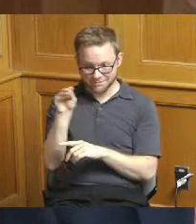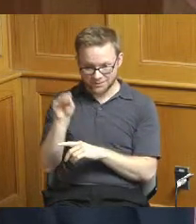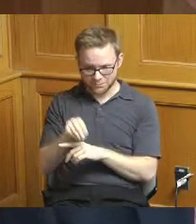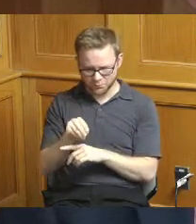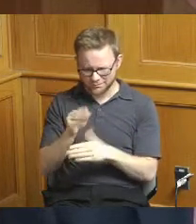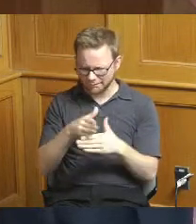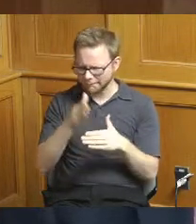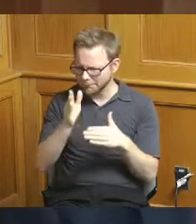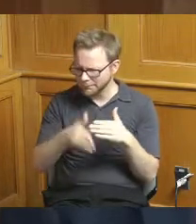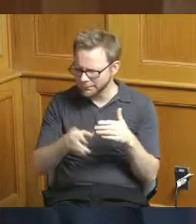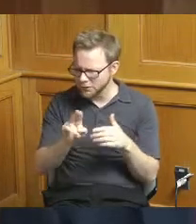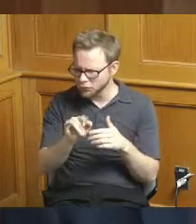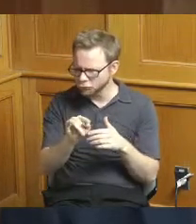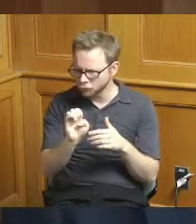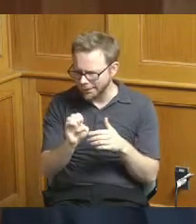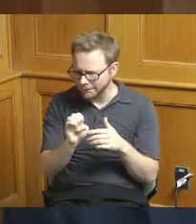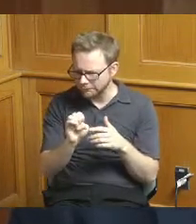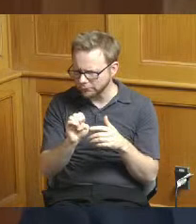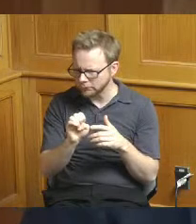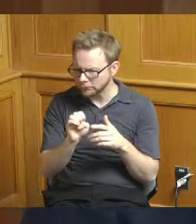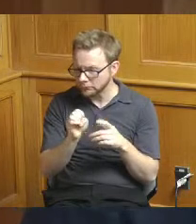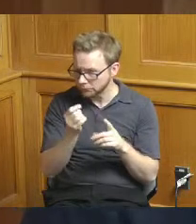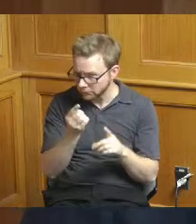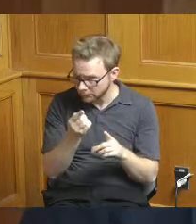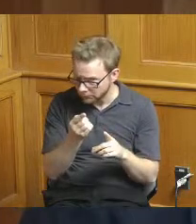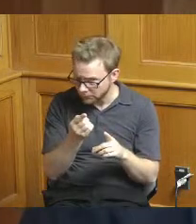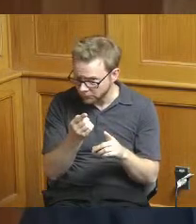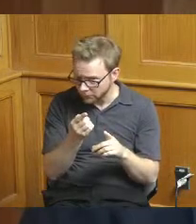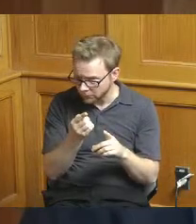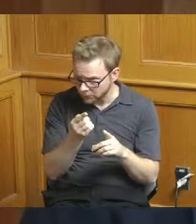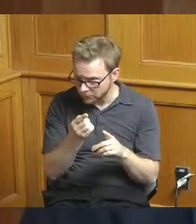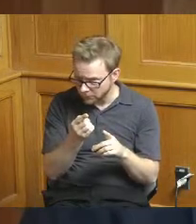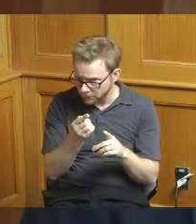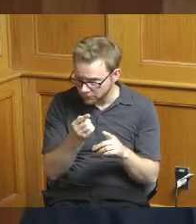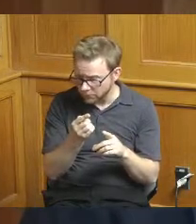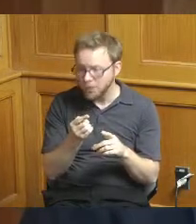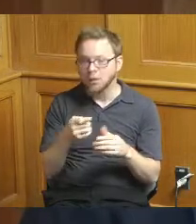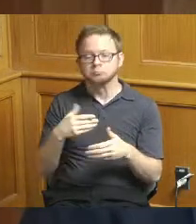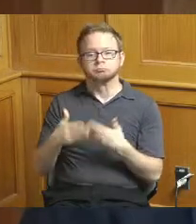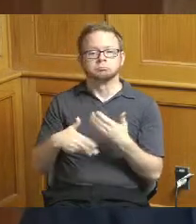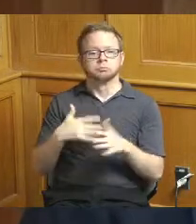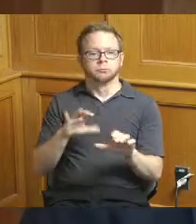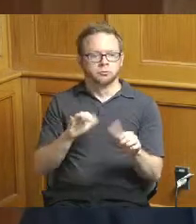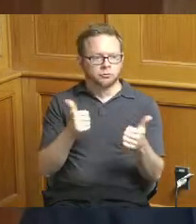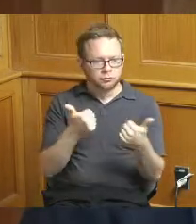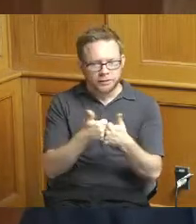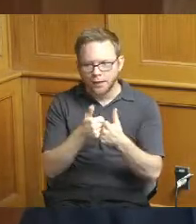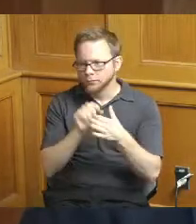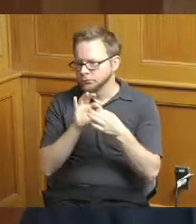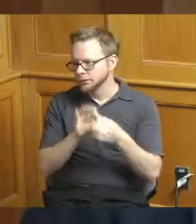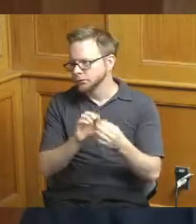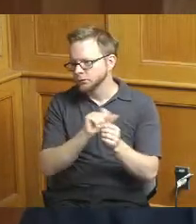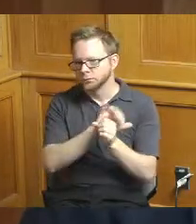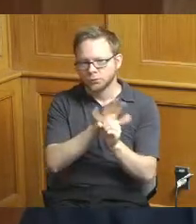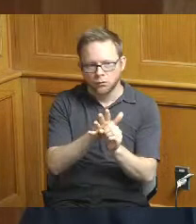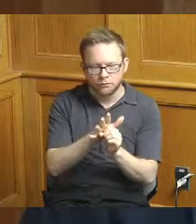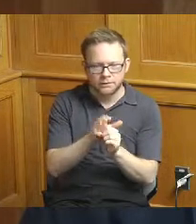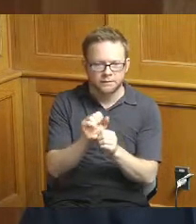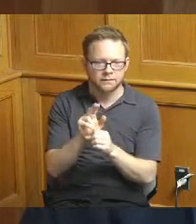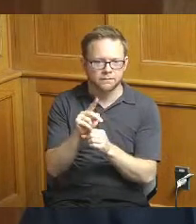or so and there and then we've gone through the challenges related to Covid supply chain employees